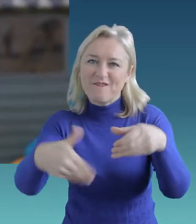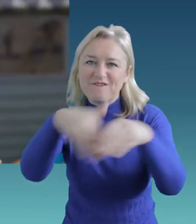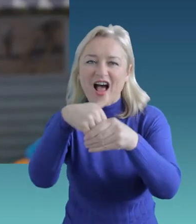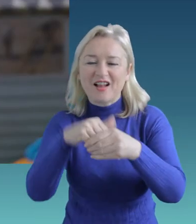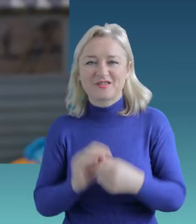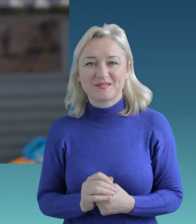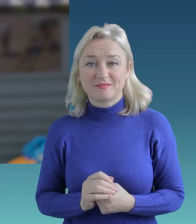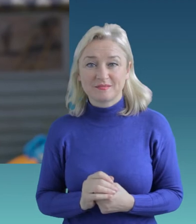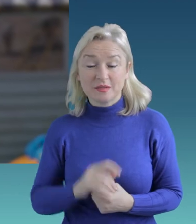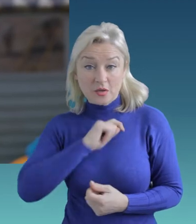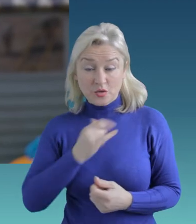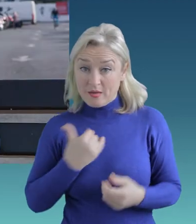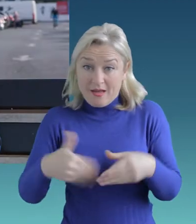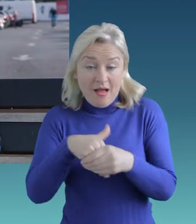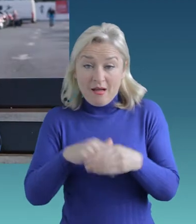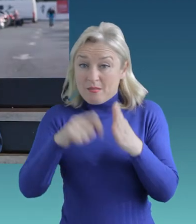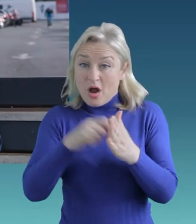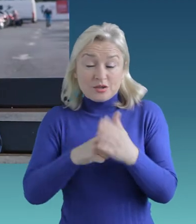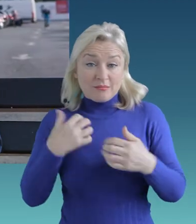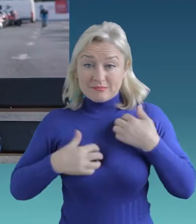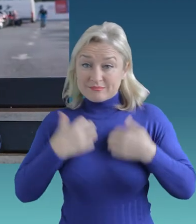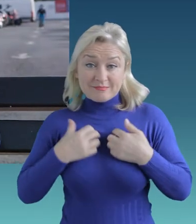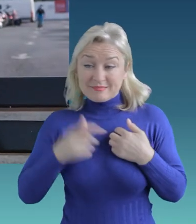I’m really excited to be part of this project, to be a citizen scientist,